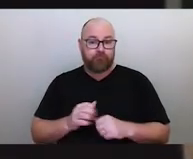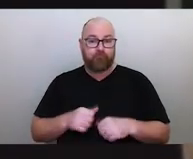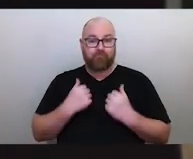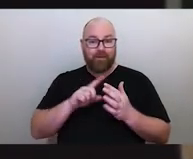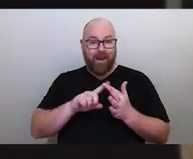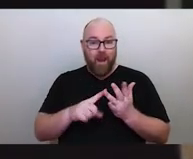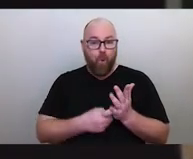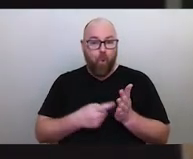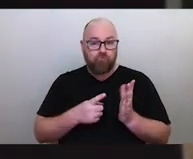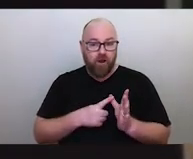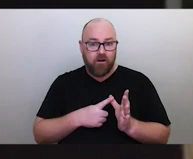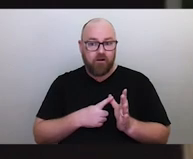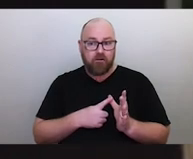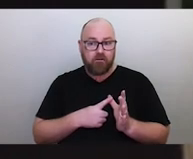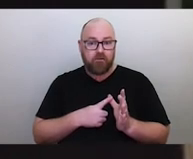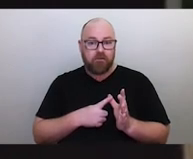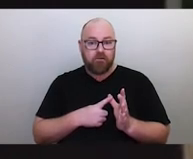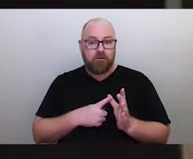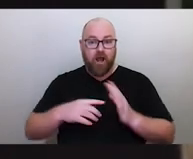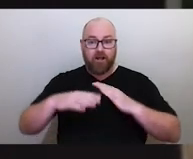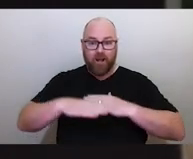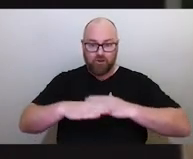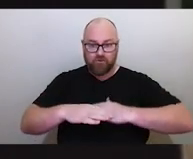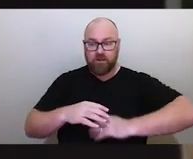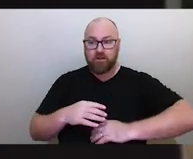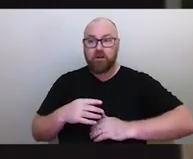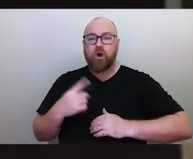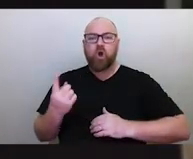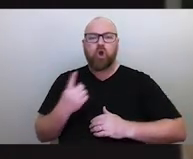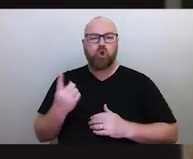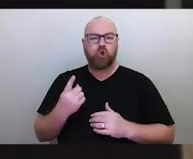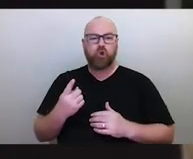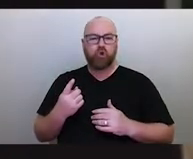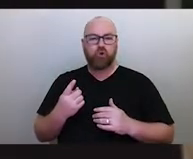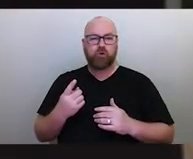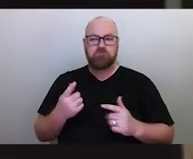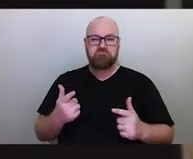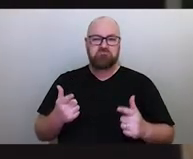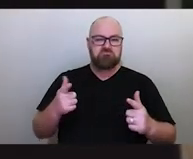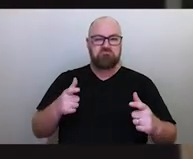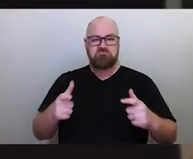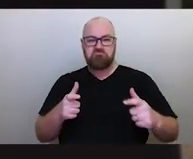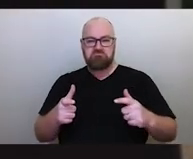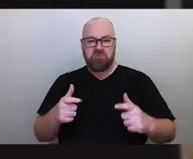Eora Countries have other ideas about where I should be and who I should be teaching.